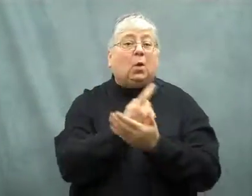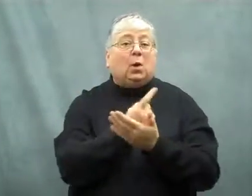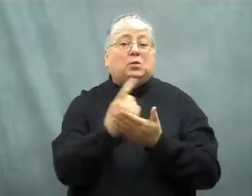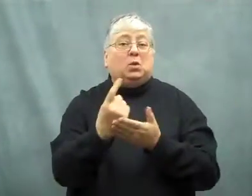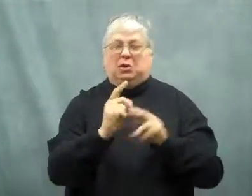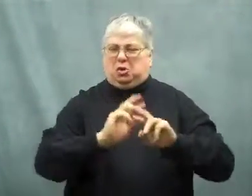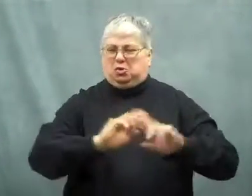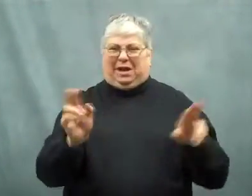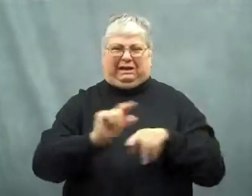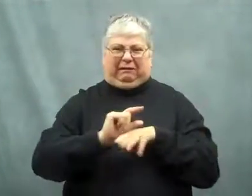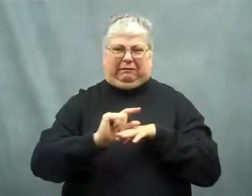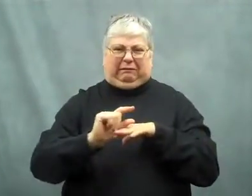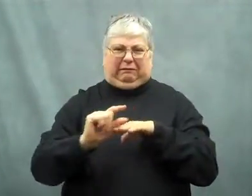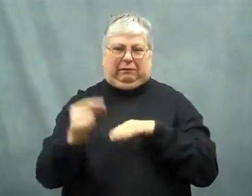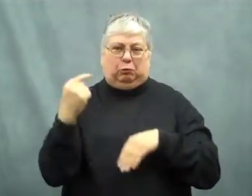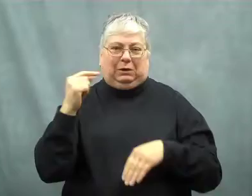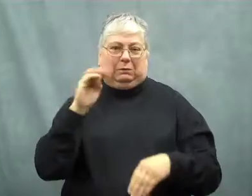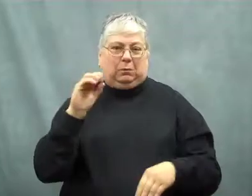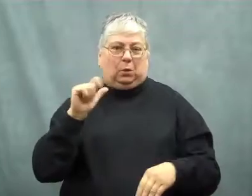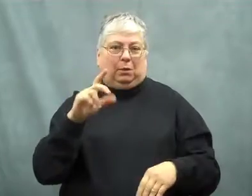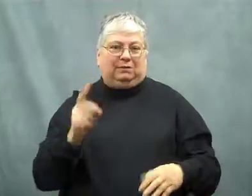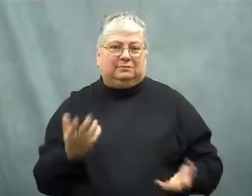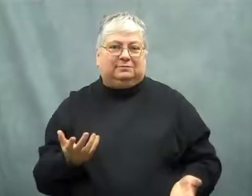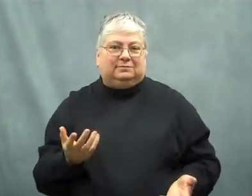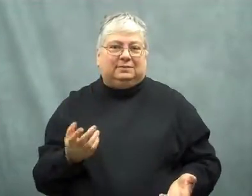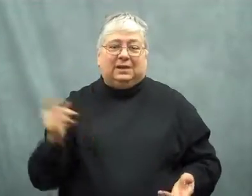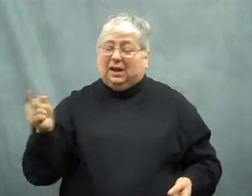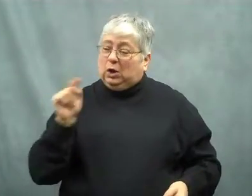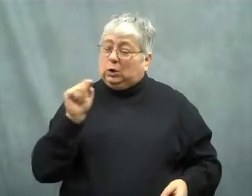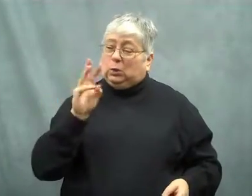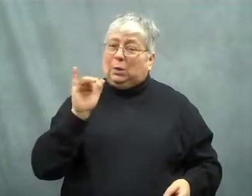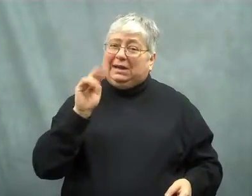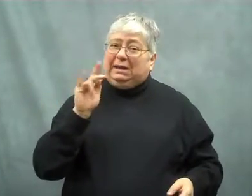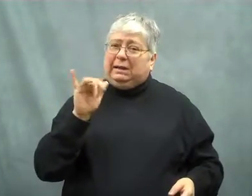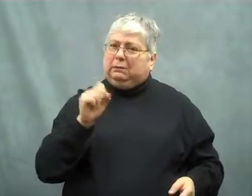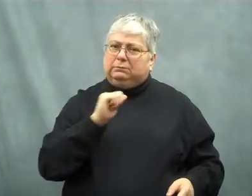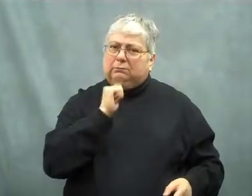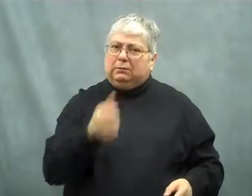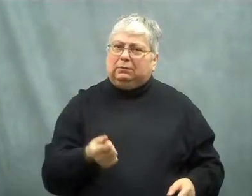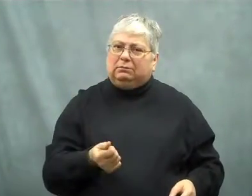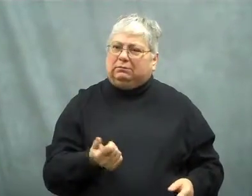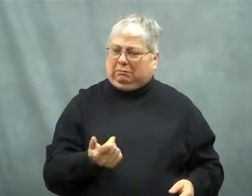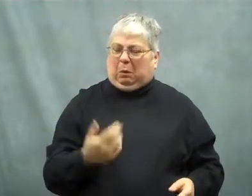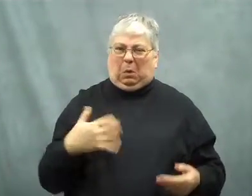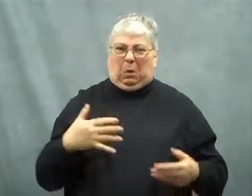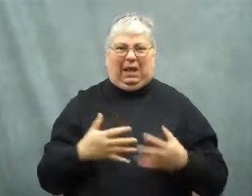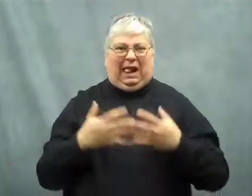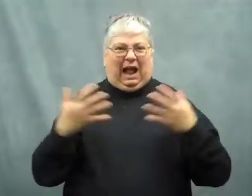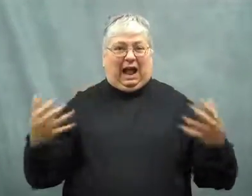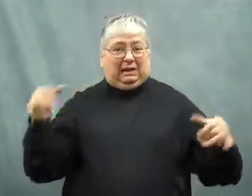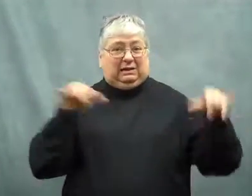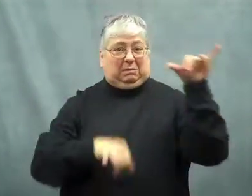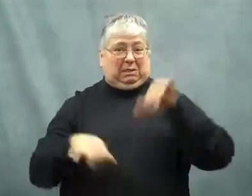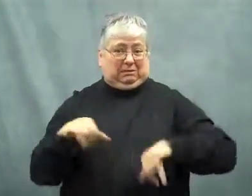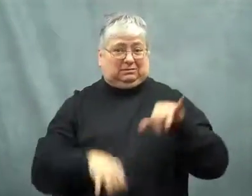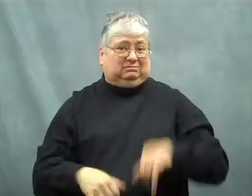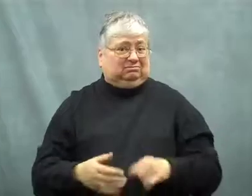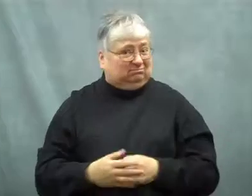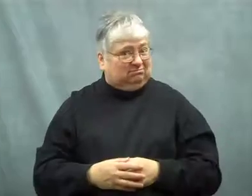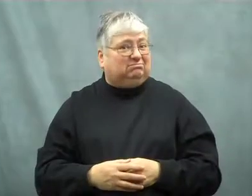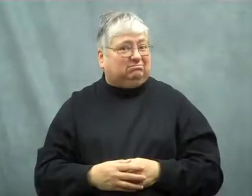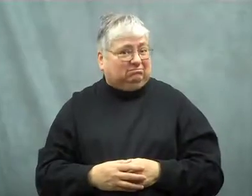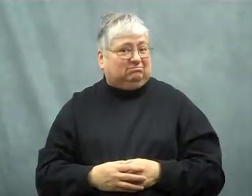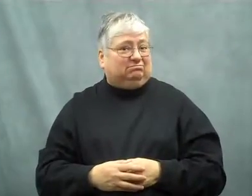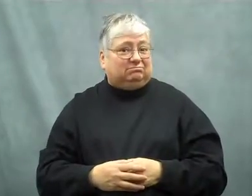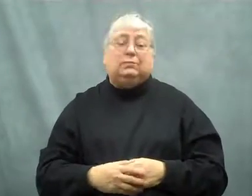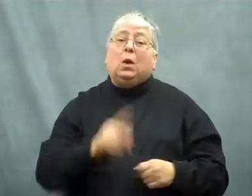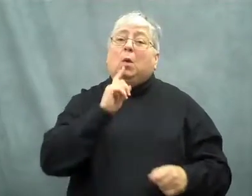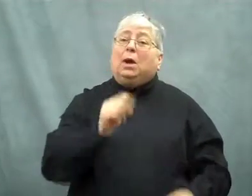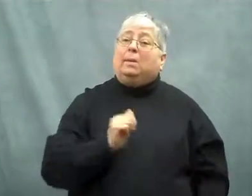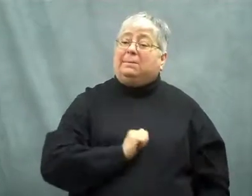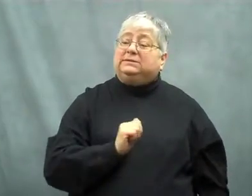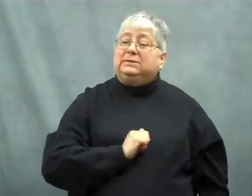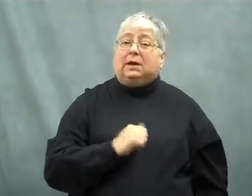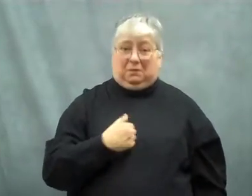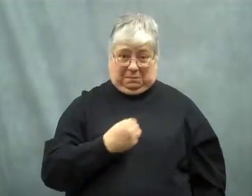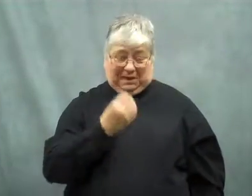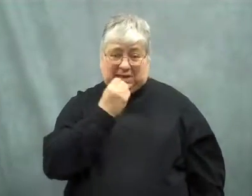In a week, it was covered in green mold. That doesn't happen to Twinkies.